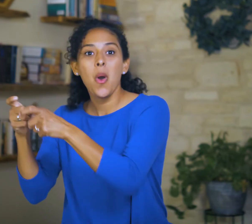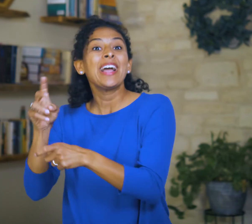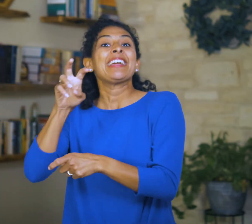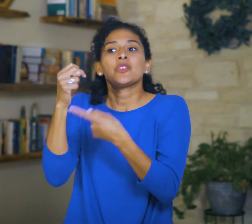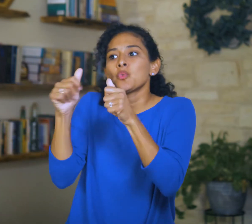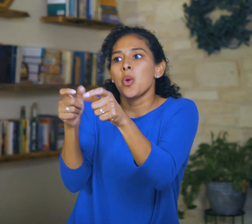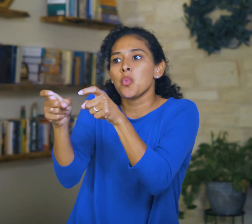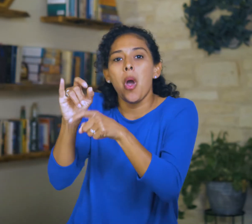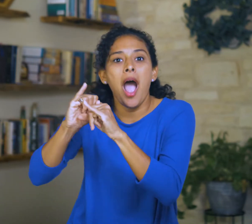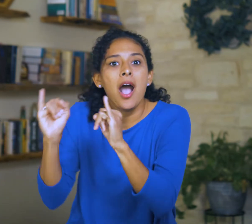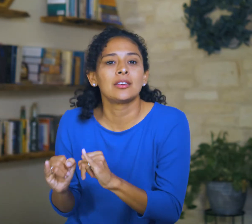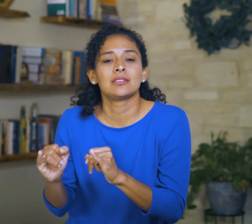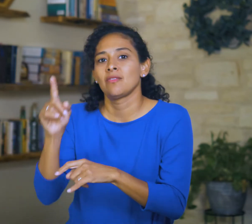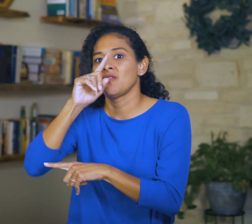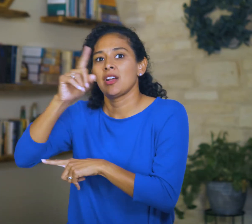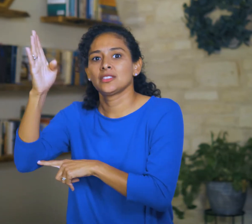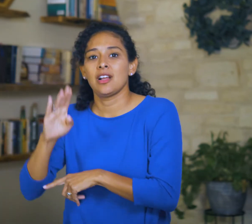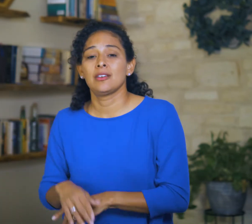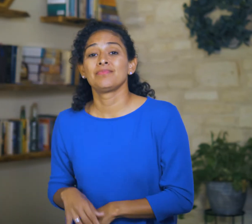even through idols and false gods.